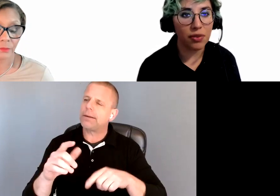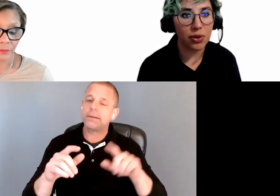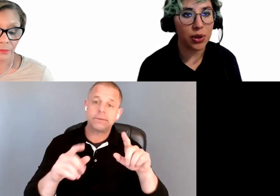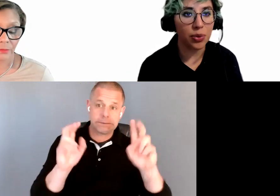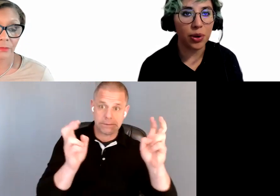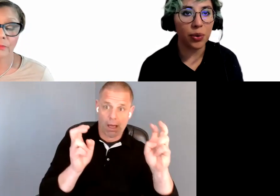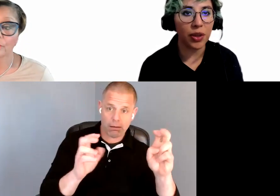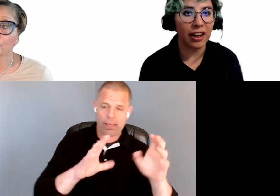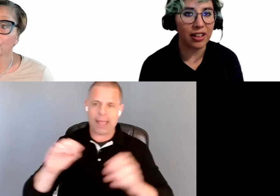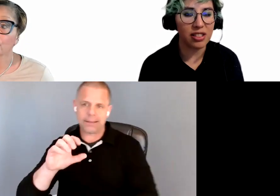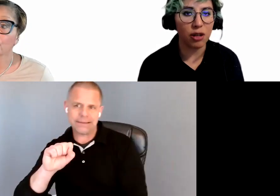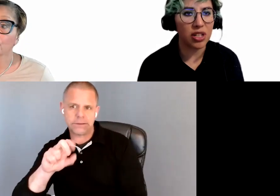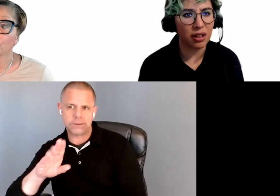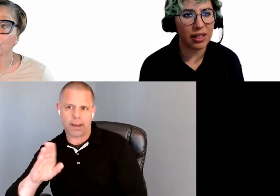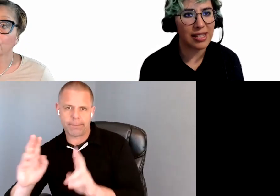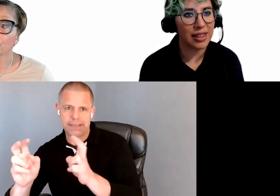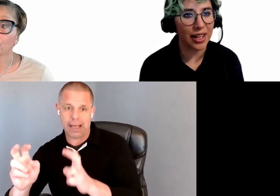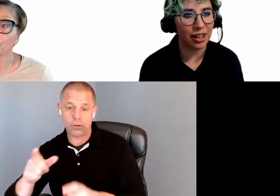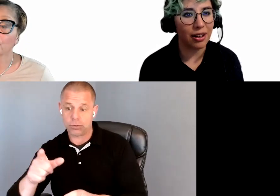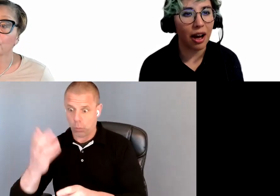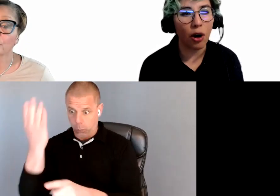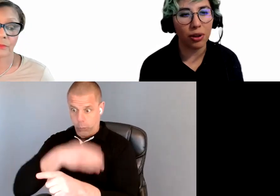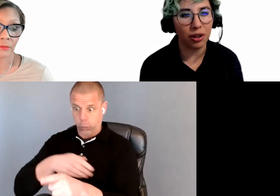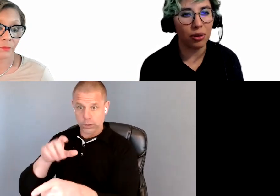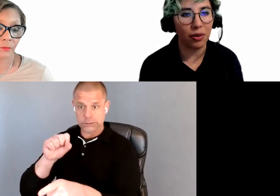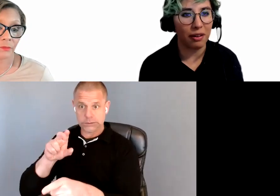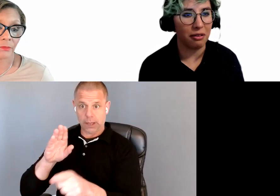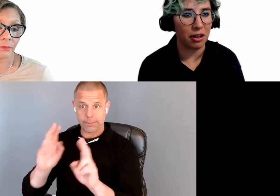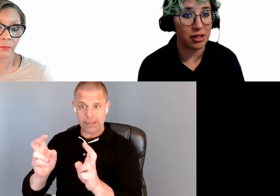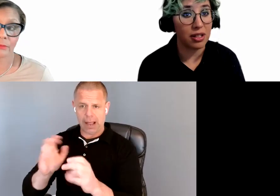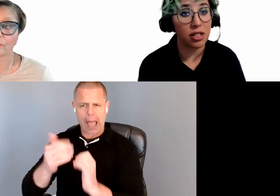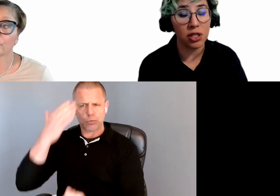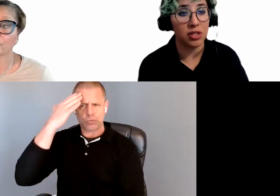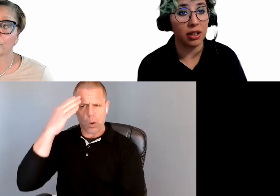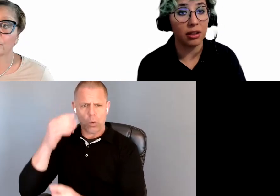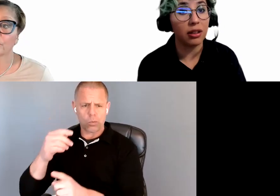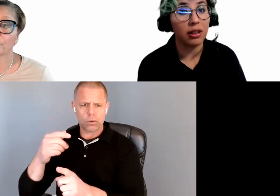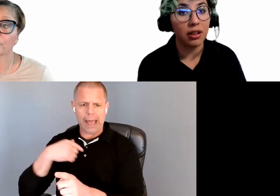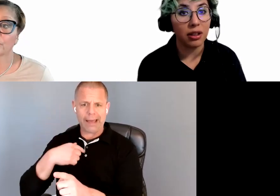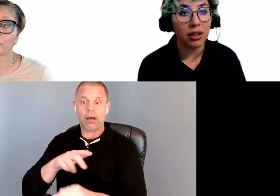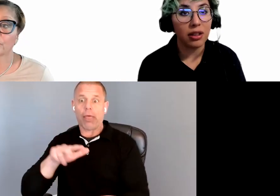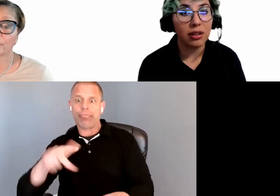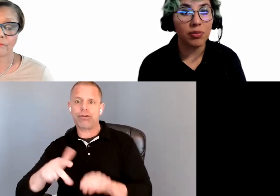you don't know that a subtitle is there, how will you know that there is a sub subtitle?